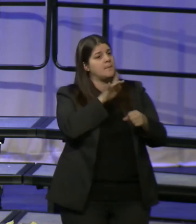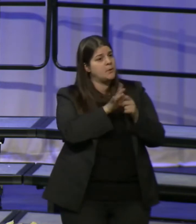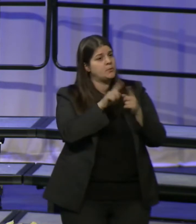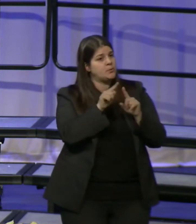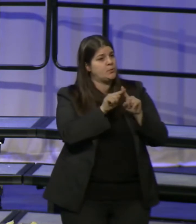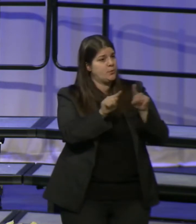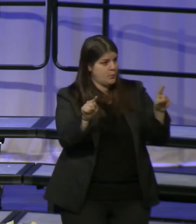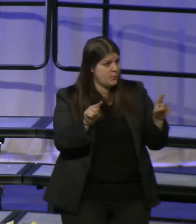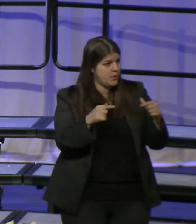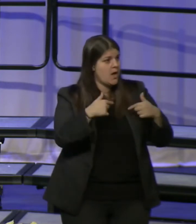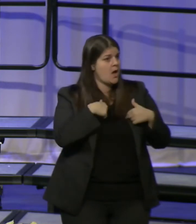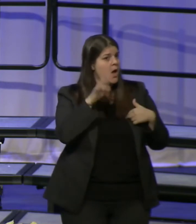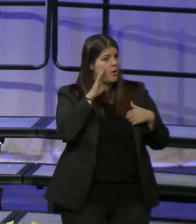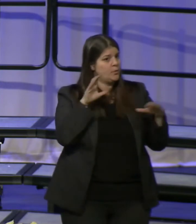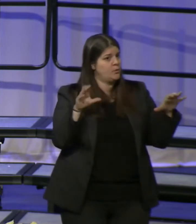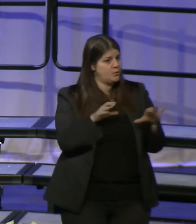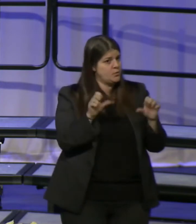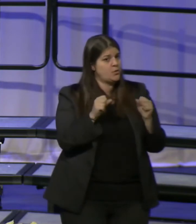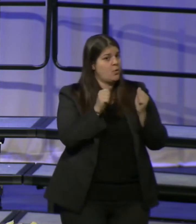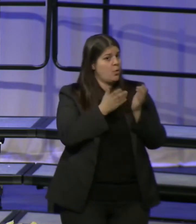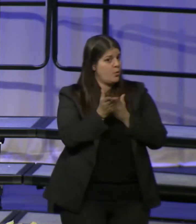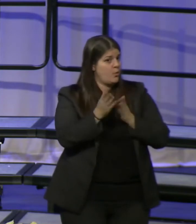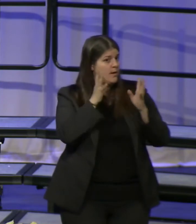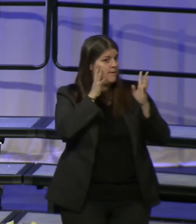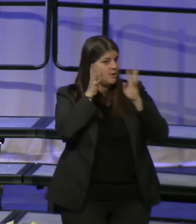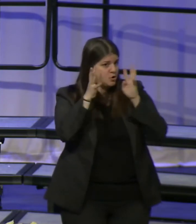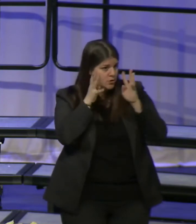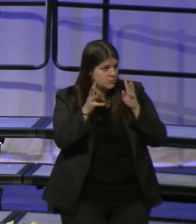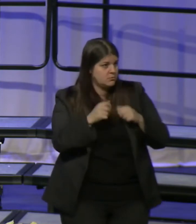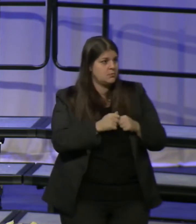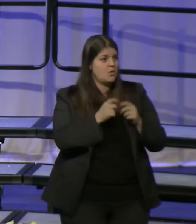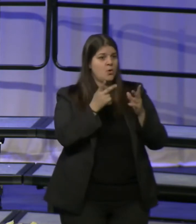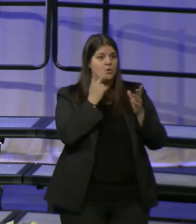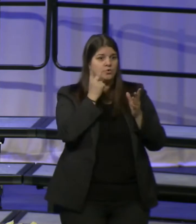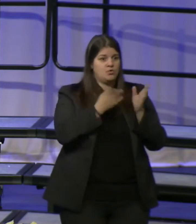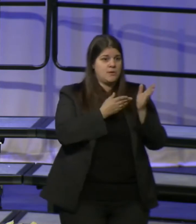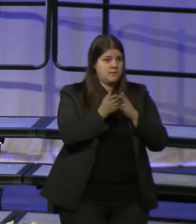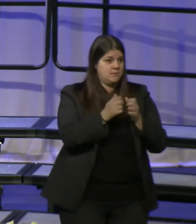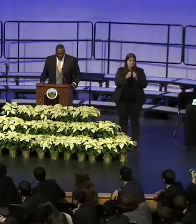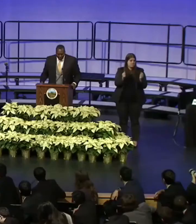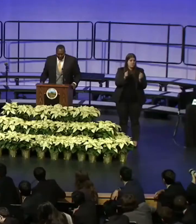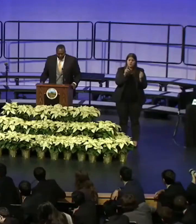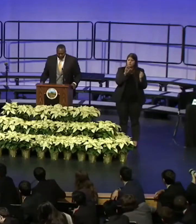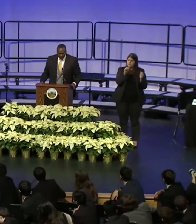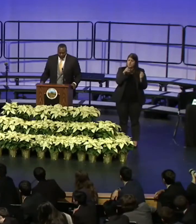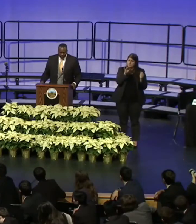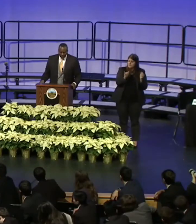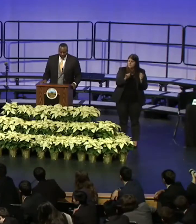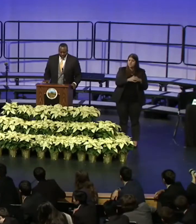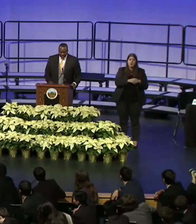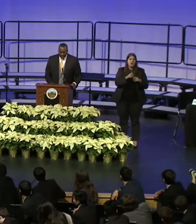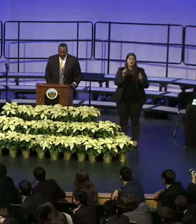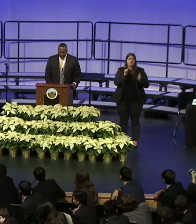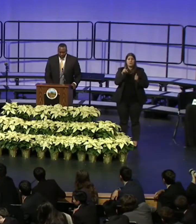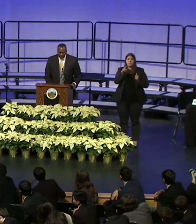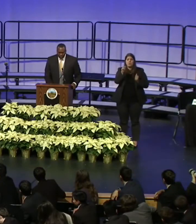that I will do so with innovation, transparency, proactive and sensible leadership